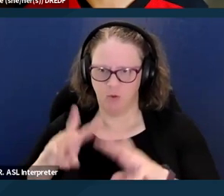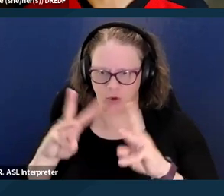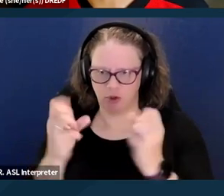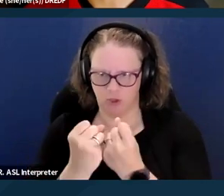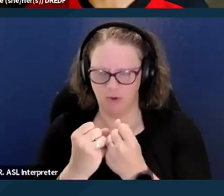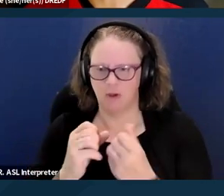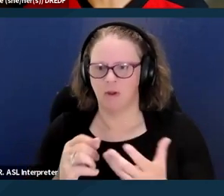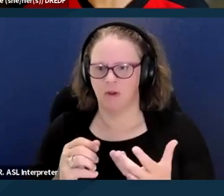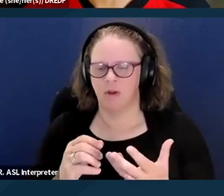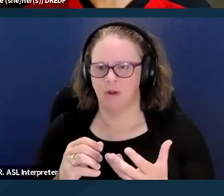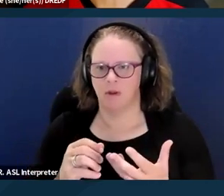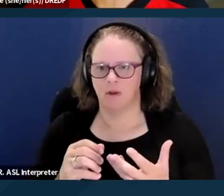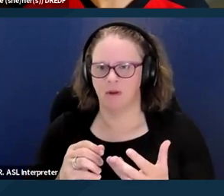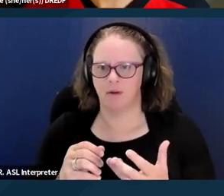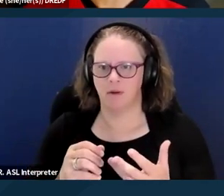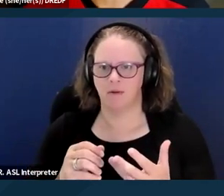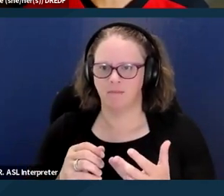health hotline hotline that